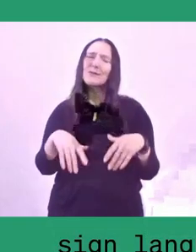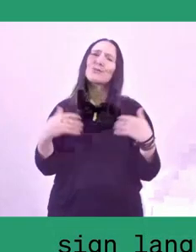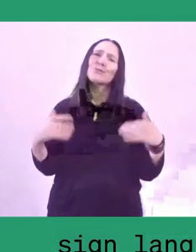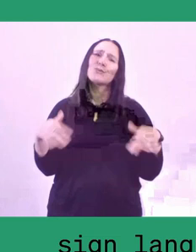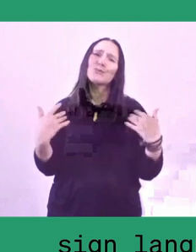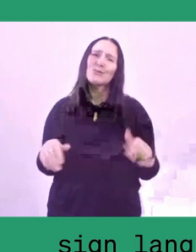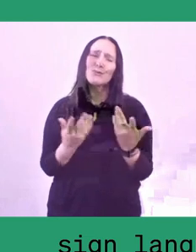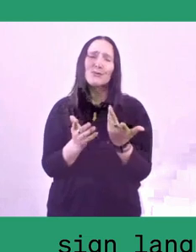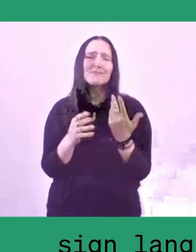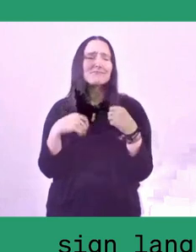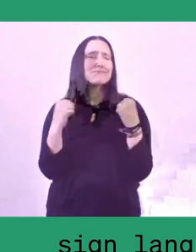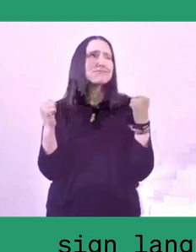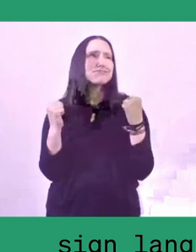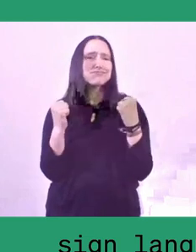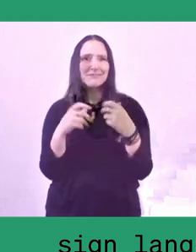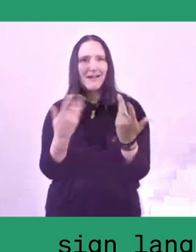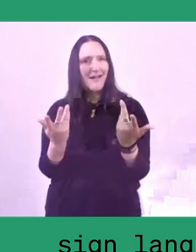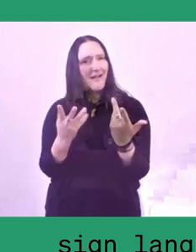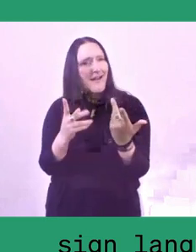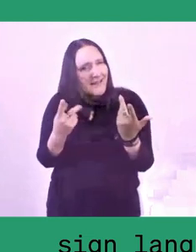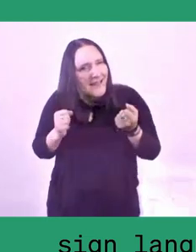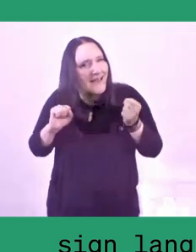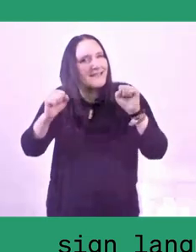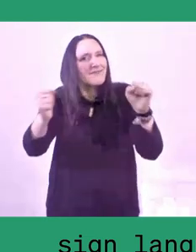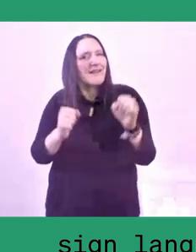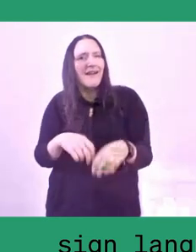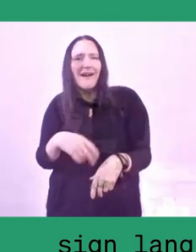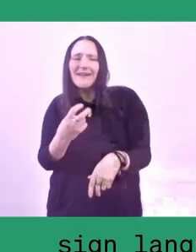I also want to echo what Melani... - Thank you, Melani. I also want to add to what Melani mentioned.